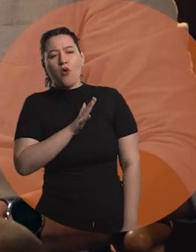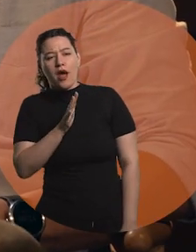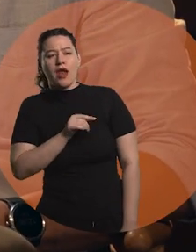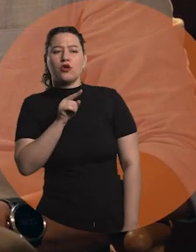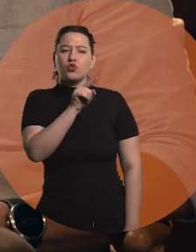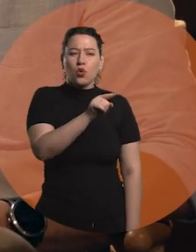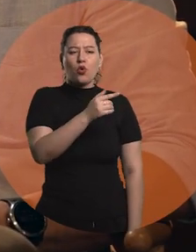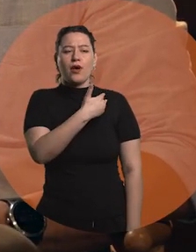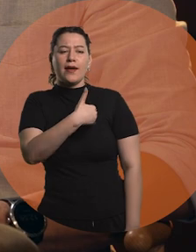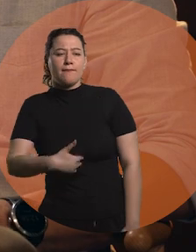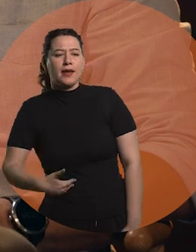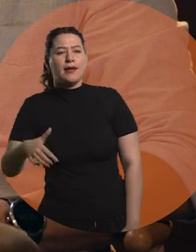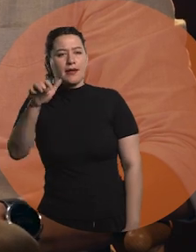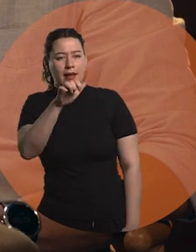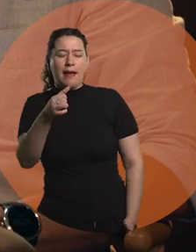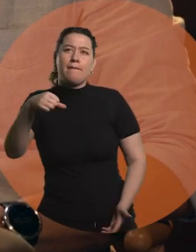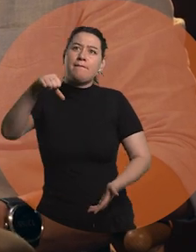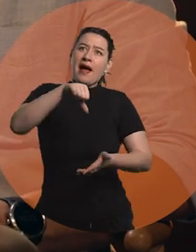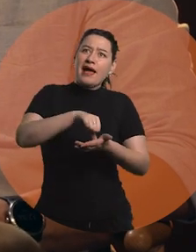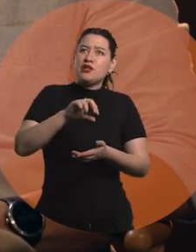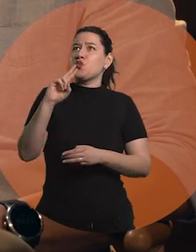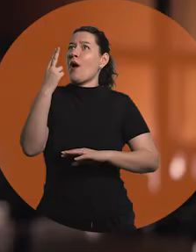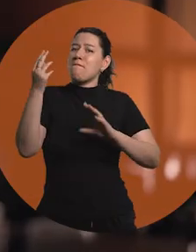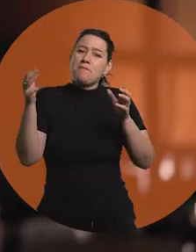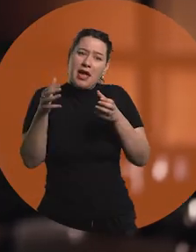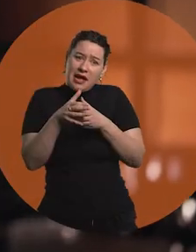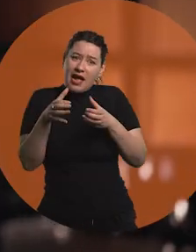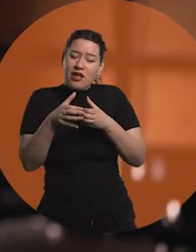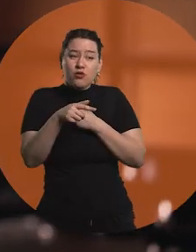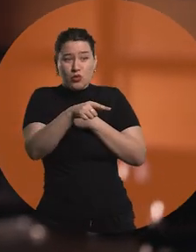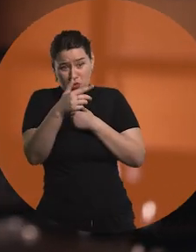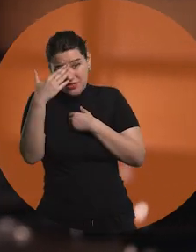You are a woman, an entrepreneur from a small country, Uruguay.